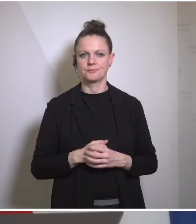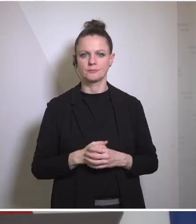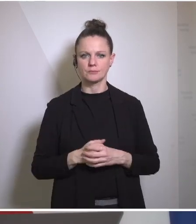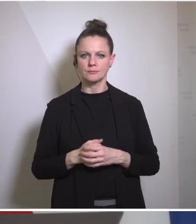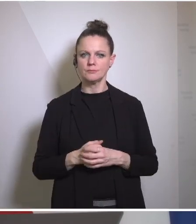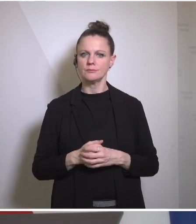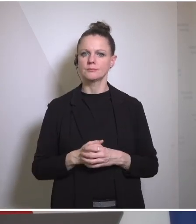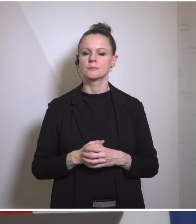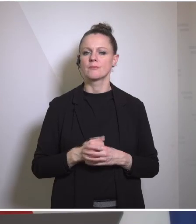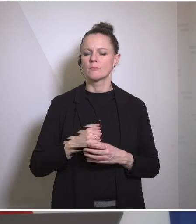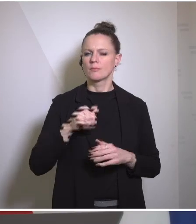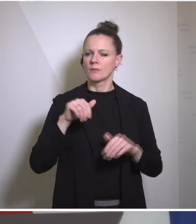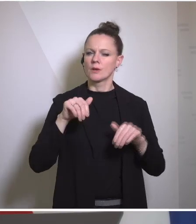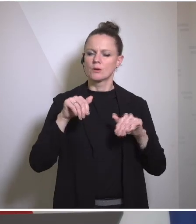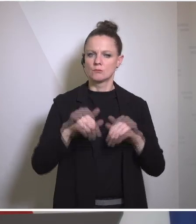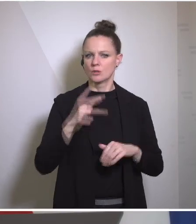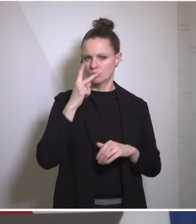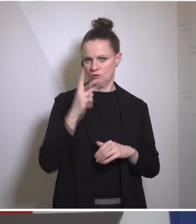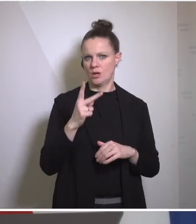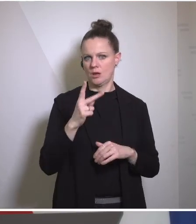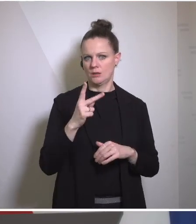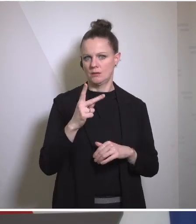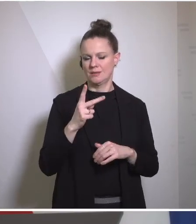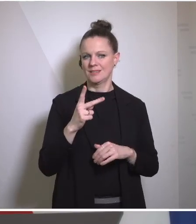to be aware that the geographical position the history of neutrality in these countries which